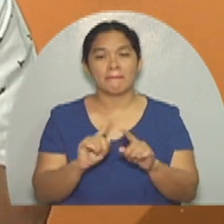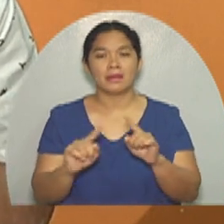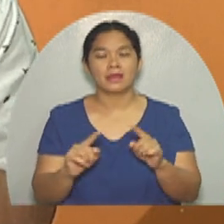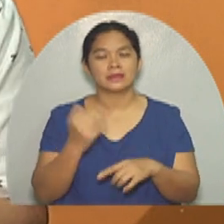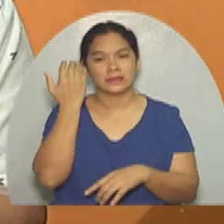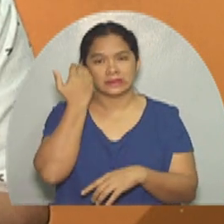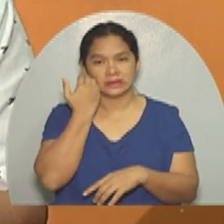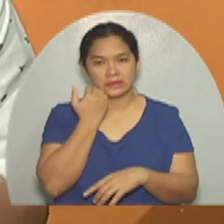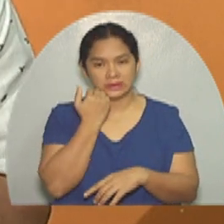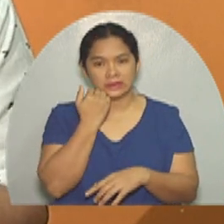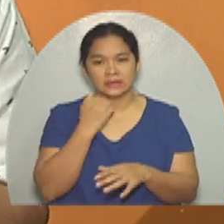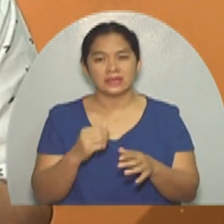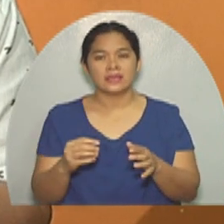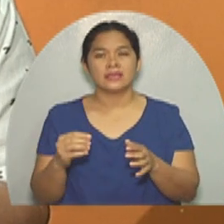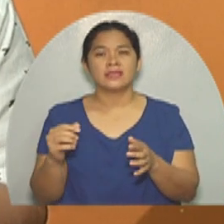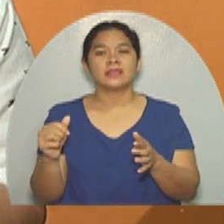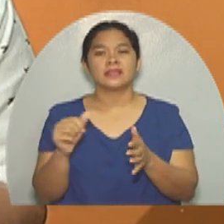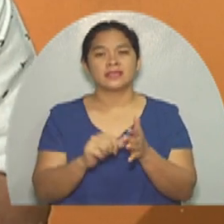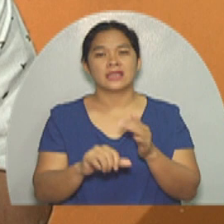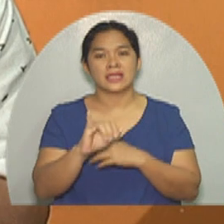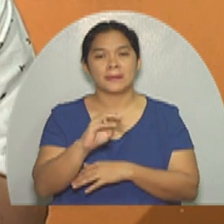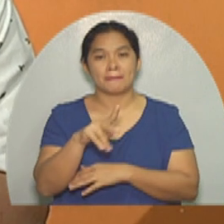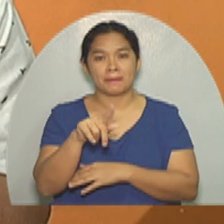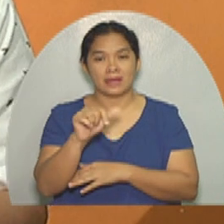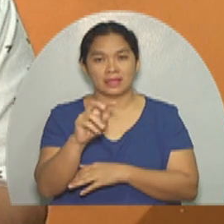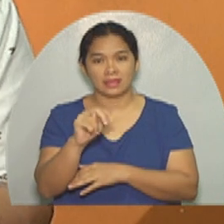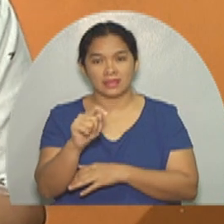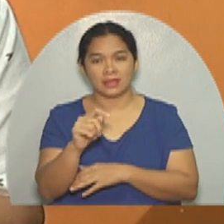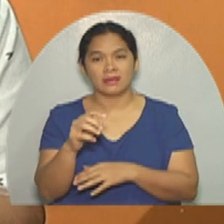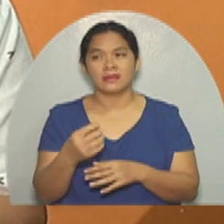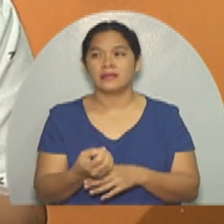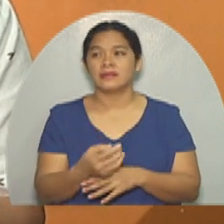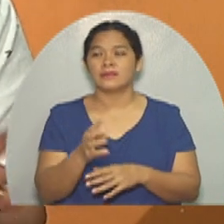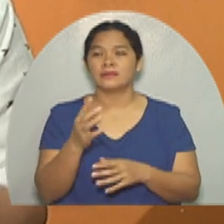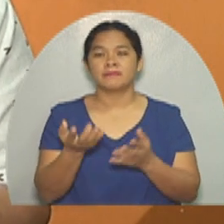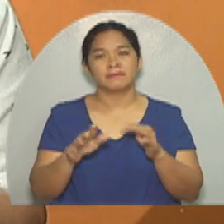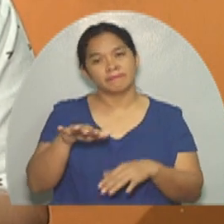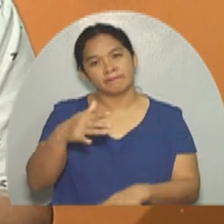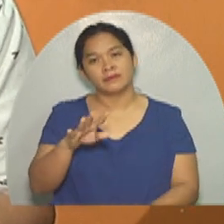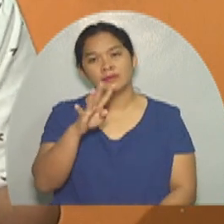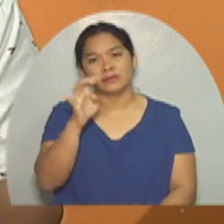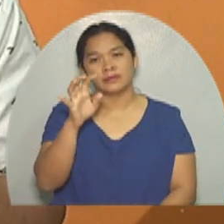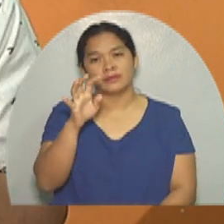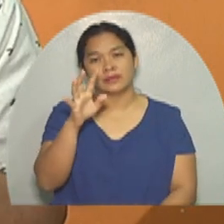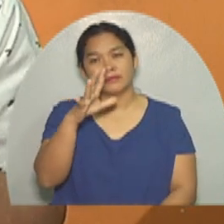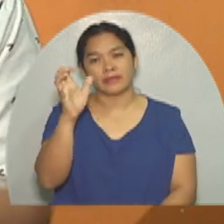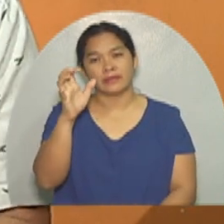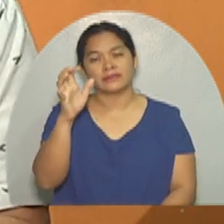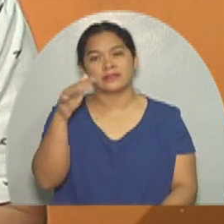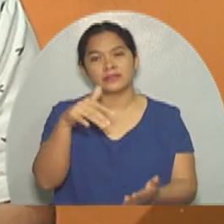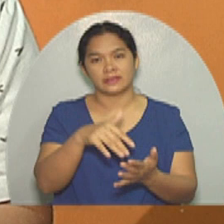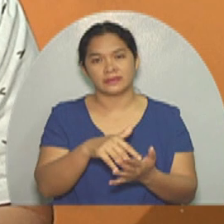that costs more or less Php500,000 (~US$9,700).